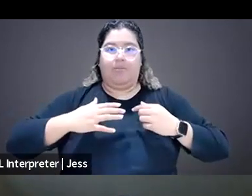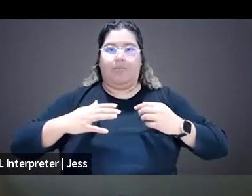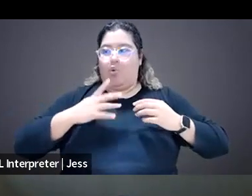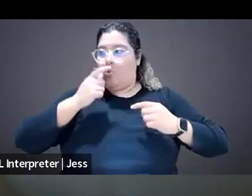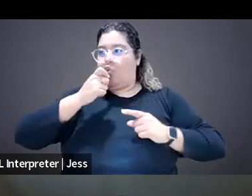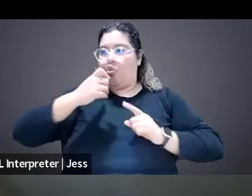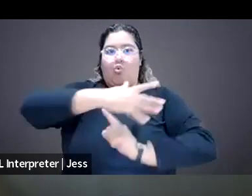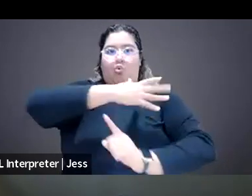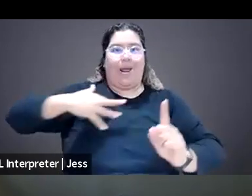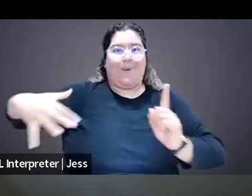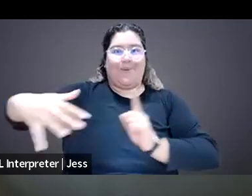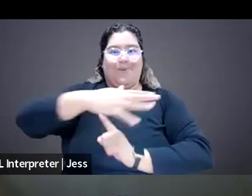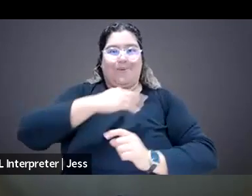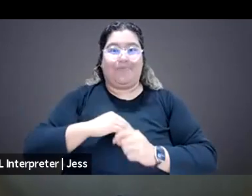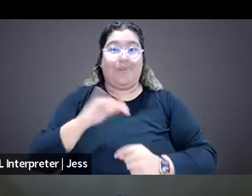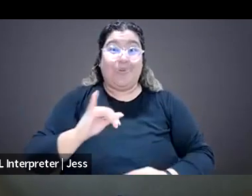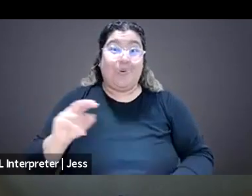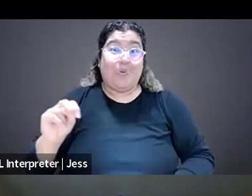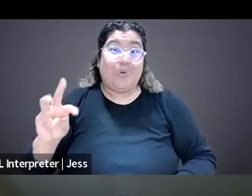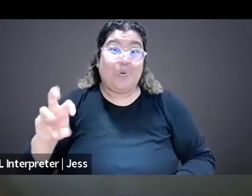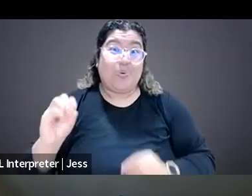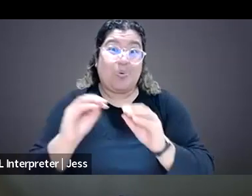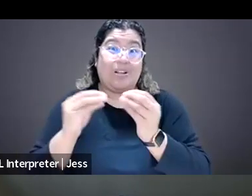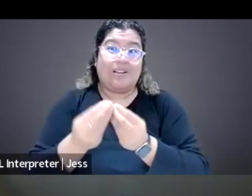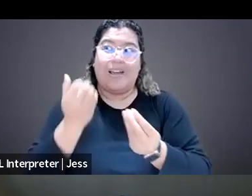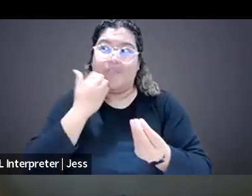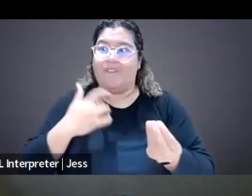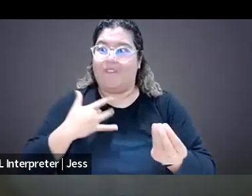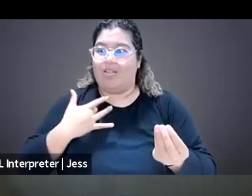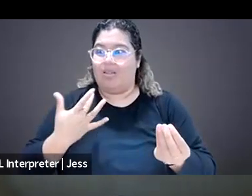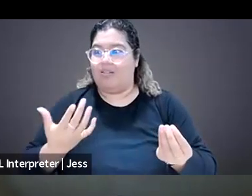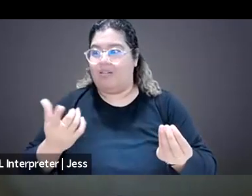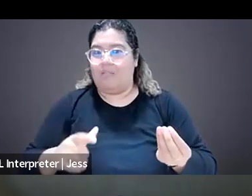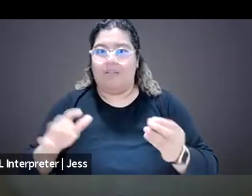Like every single day I feel like I have to explain something. You know, some person's reached out and tried